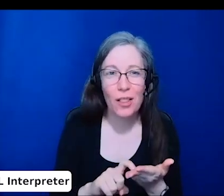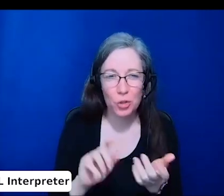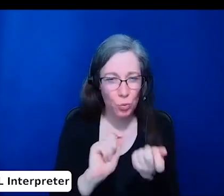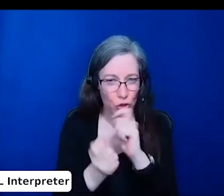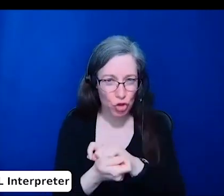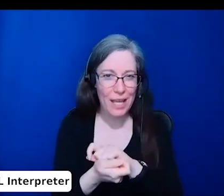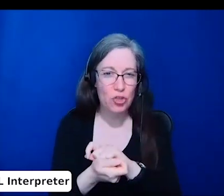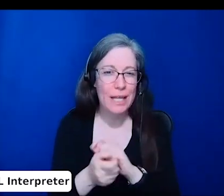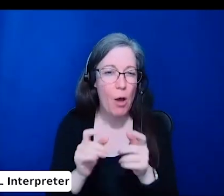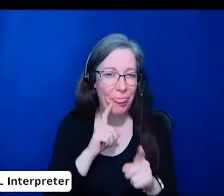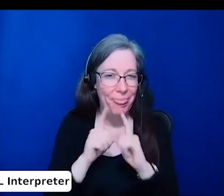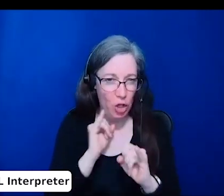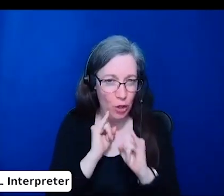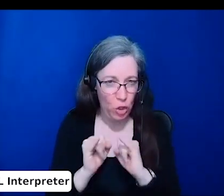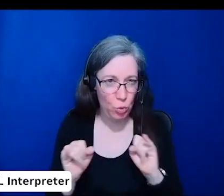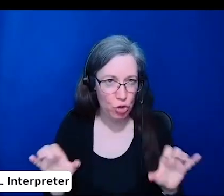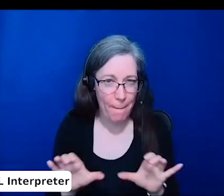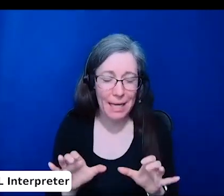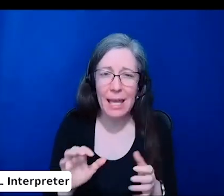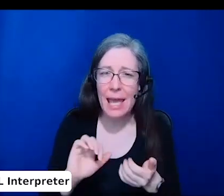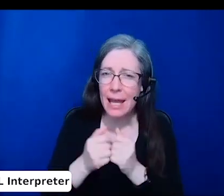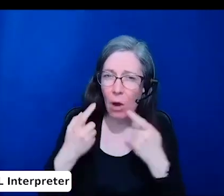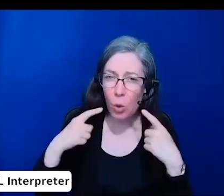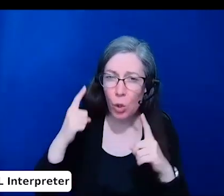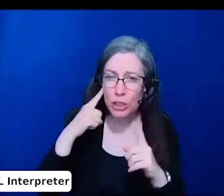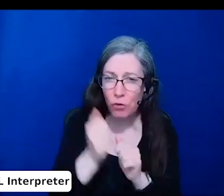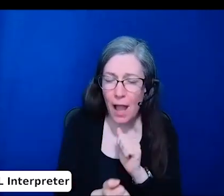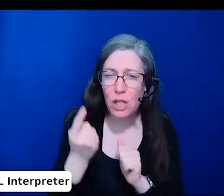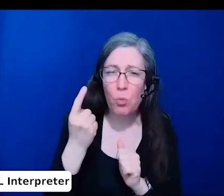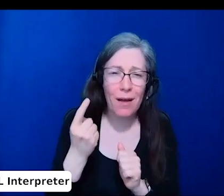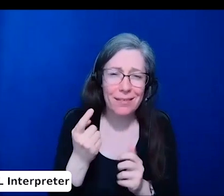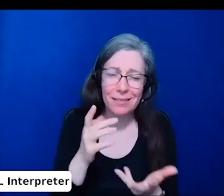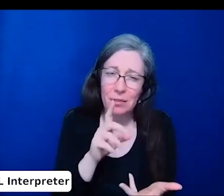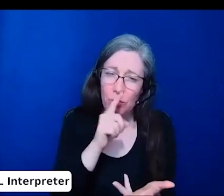is inherently a hard thing to do, so we encourage interviewers